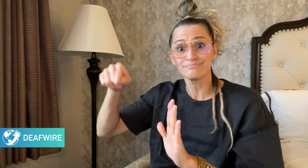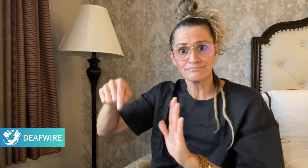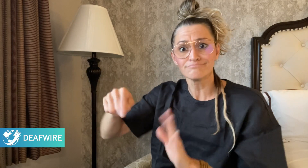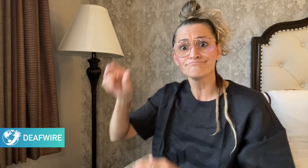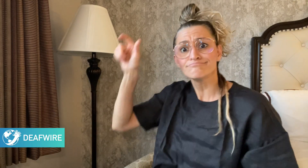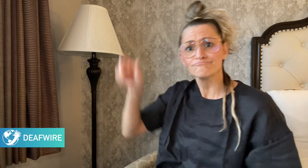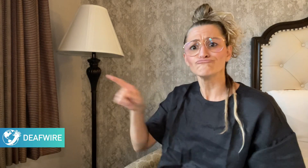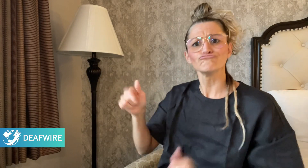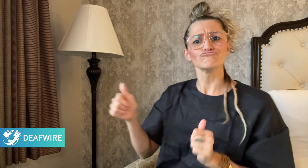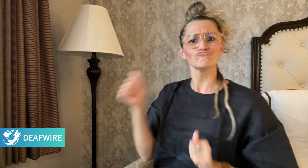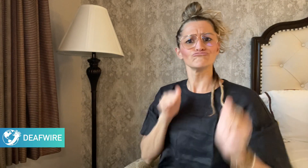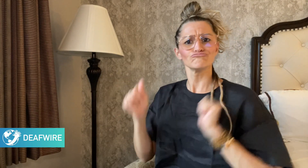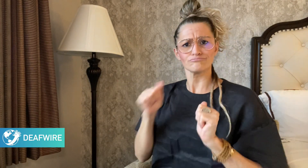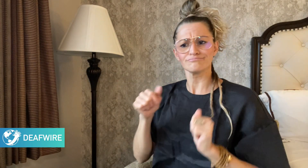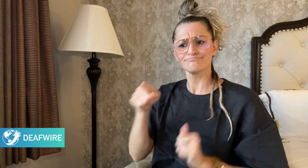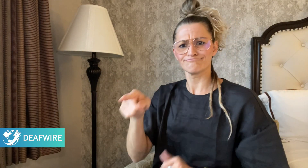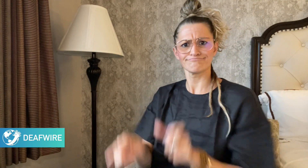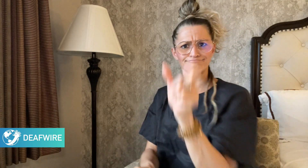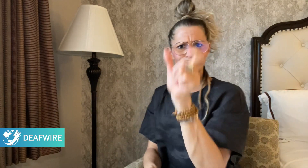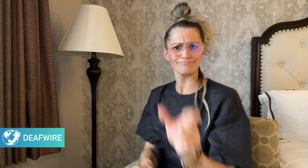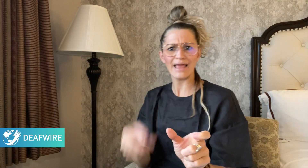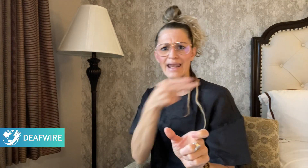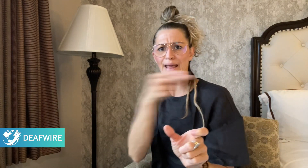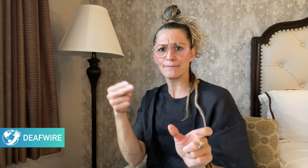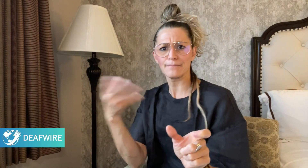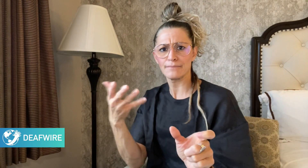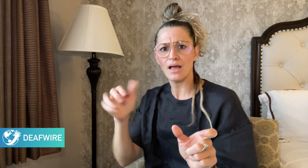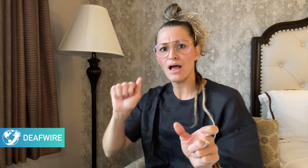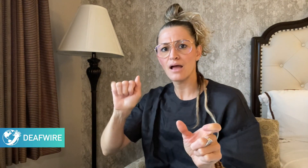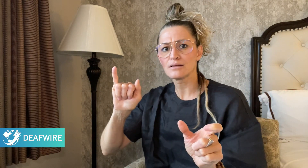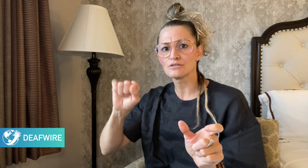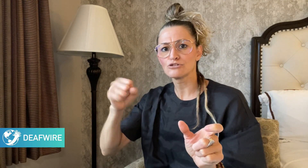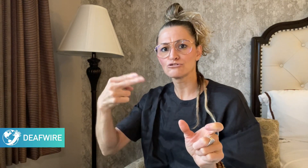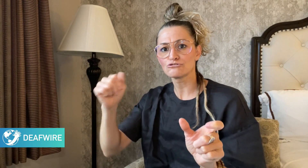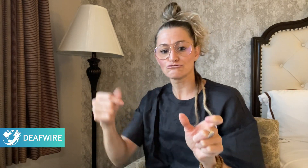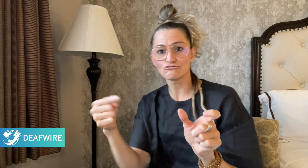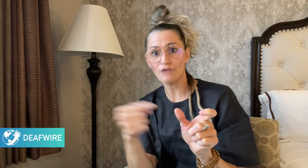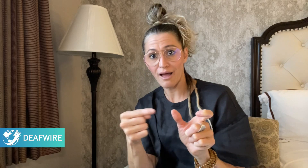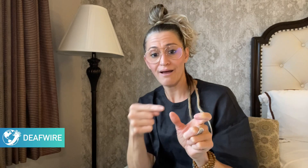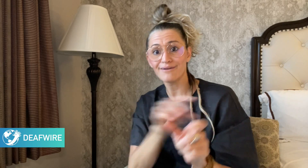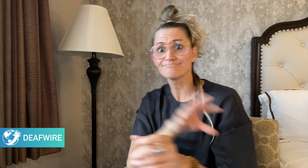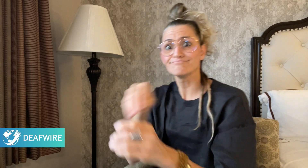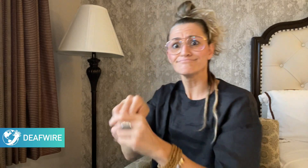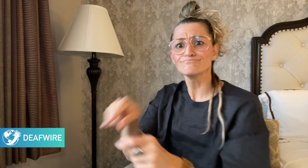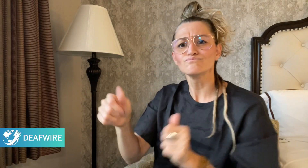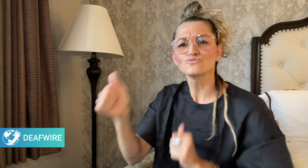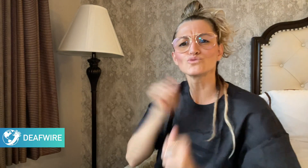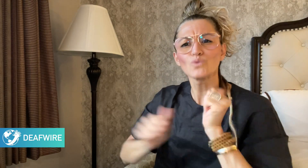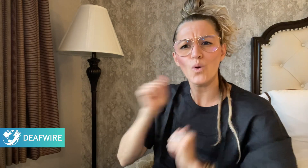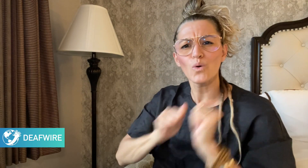The show is about the lives of staff and students